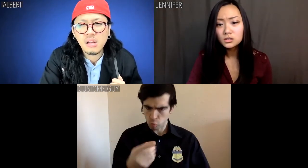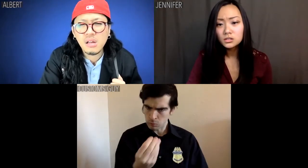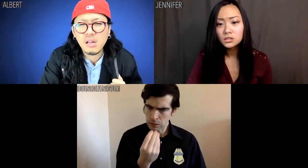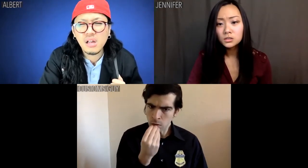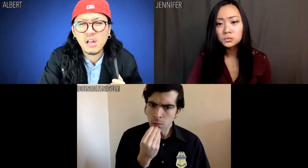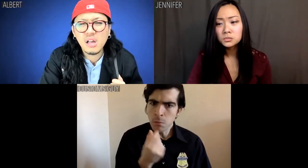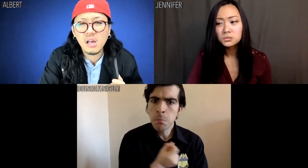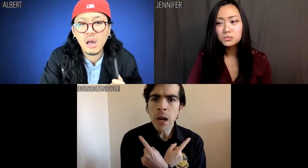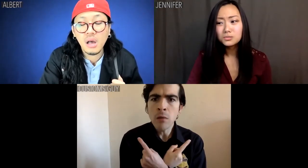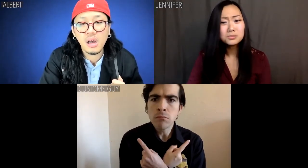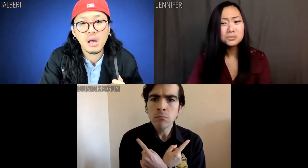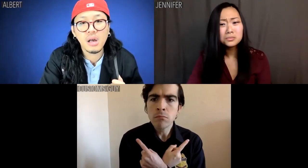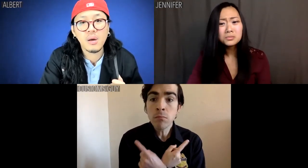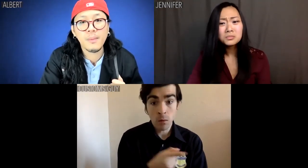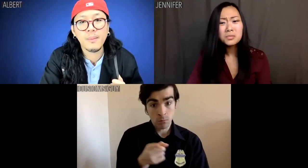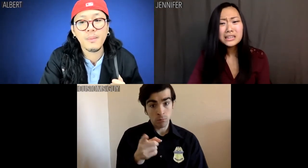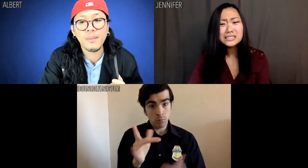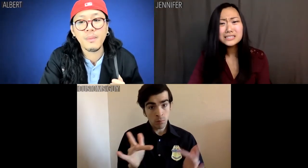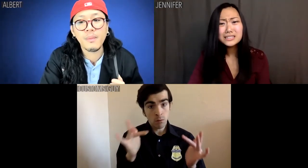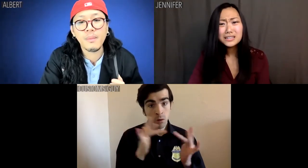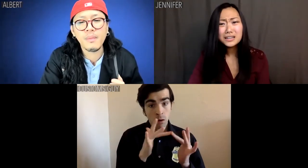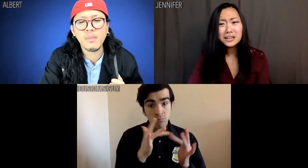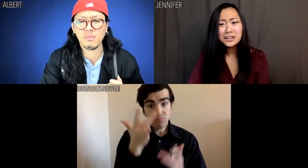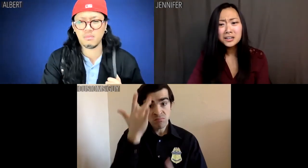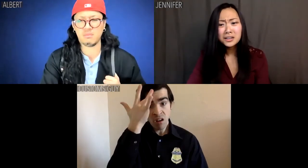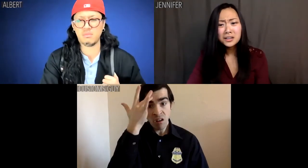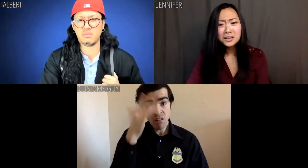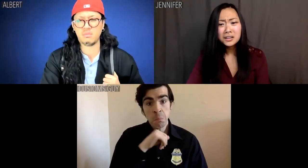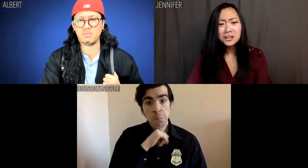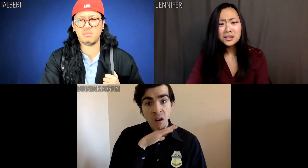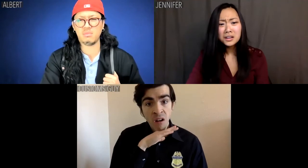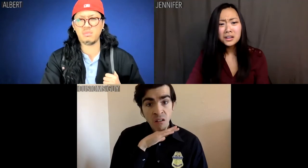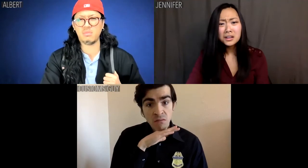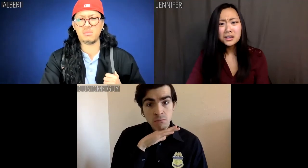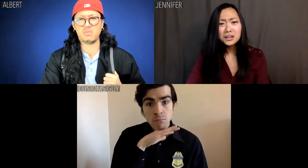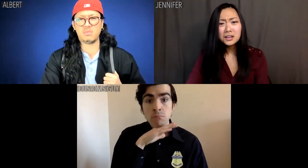Do you eat bats? Have you been in contact with any sick pigs?